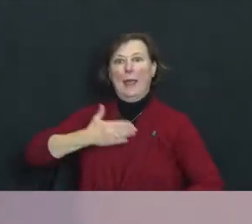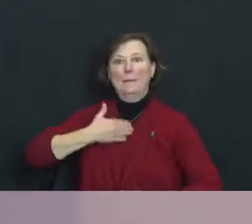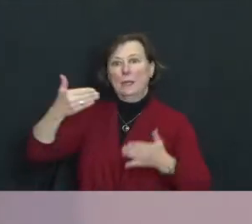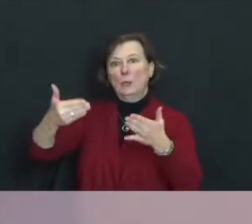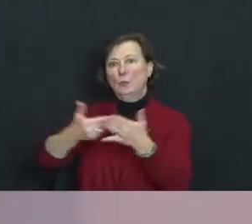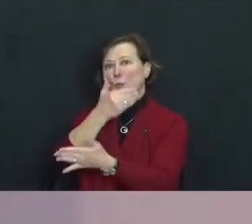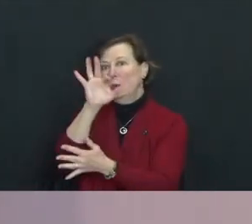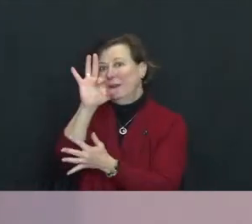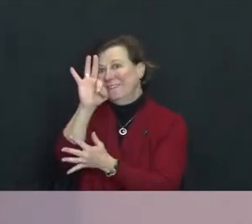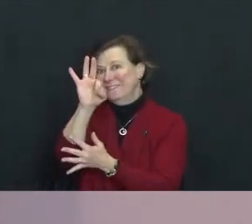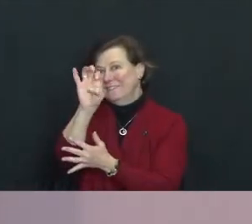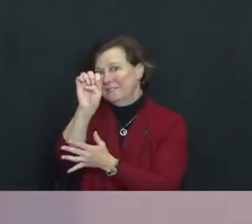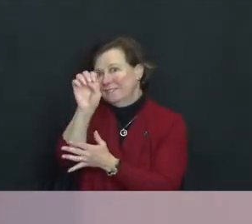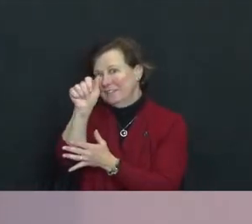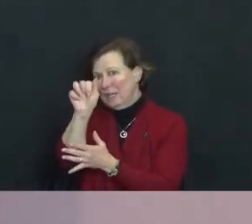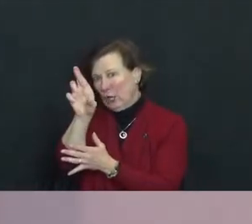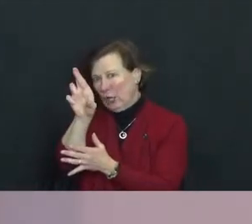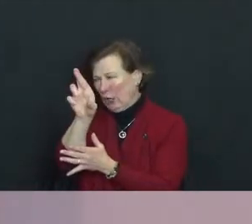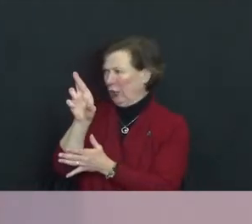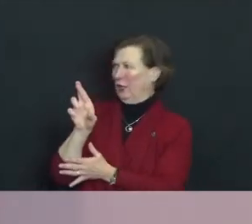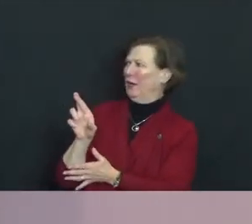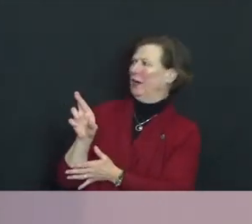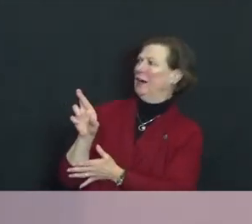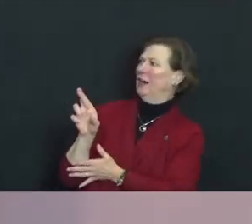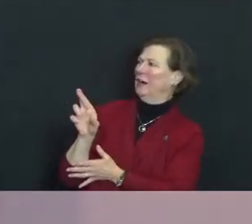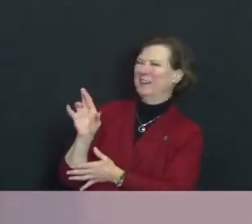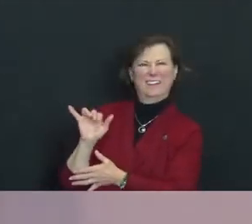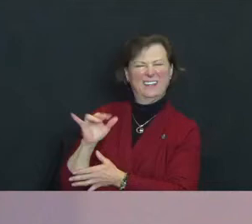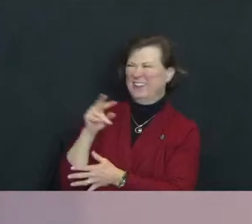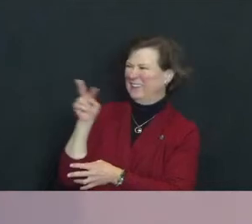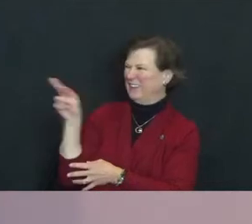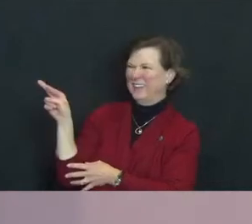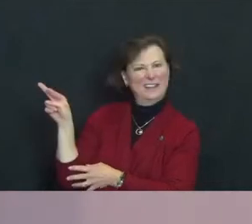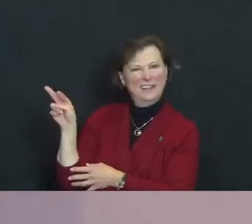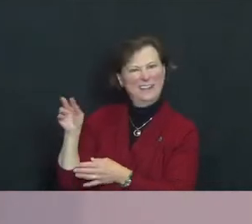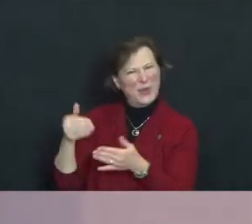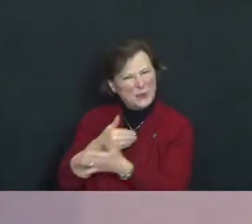And I did a double take. I said, “happy new fear?